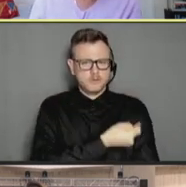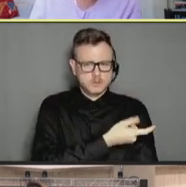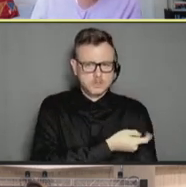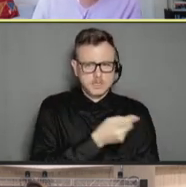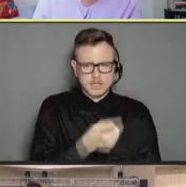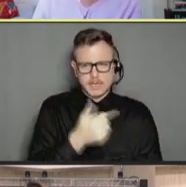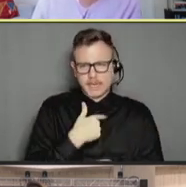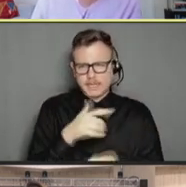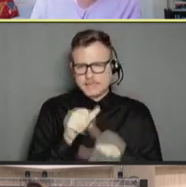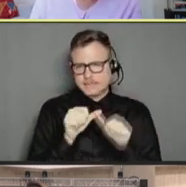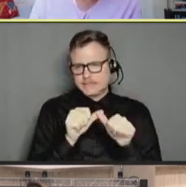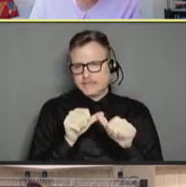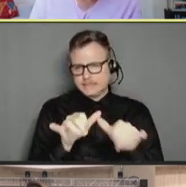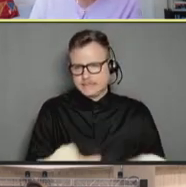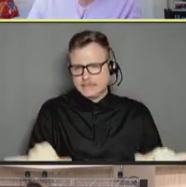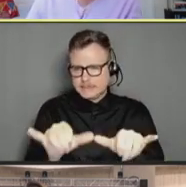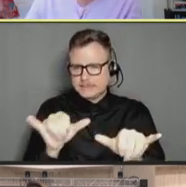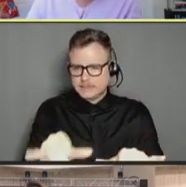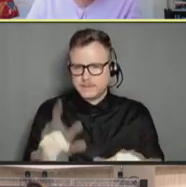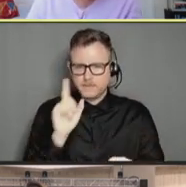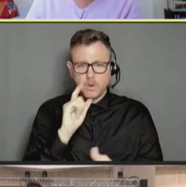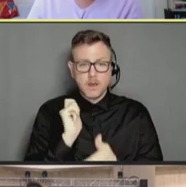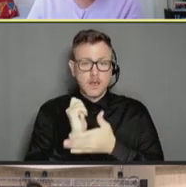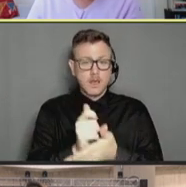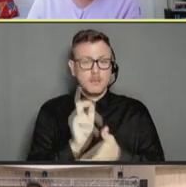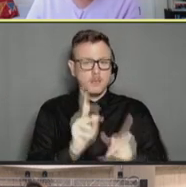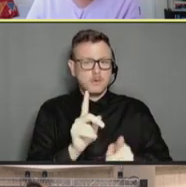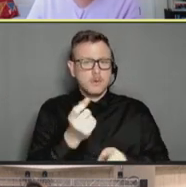getting yet another booster in a short time frame.